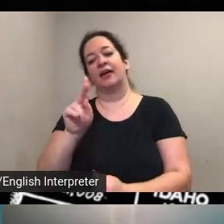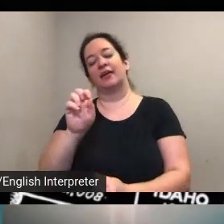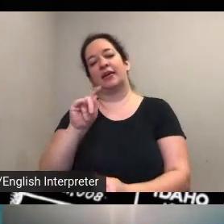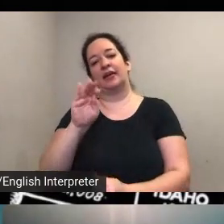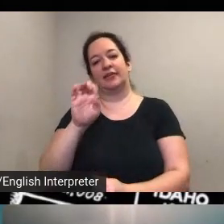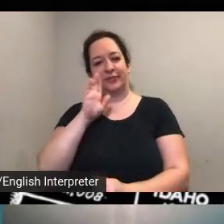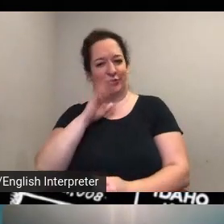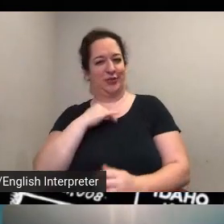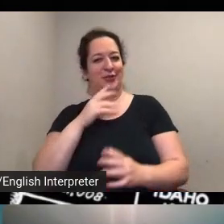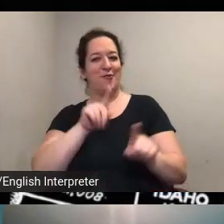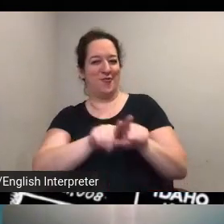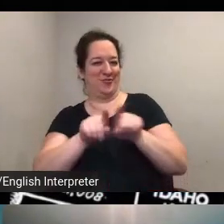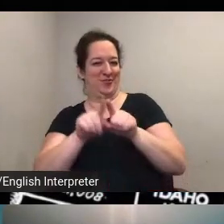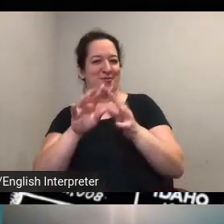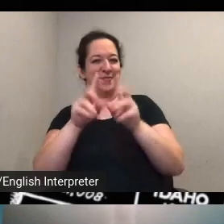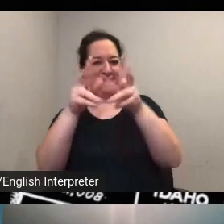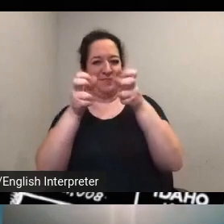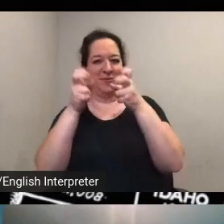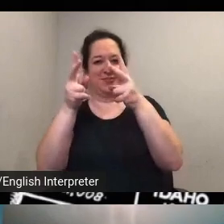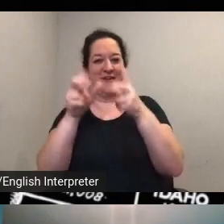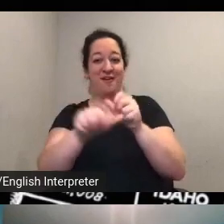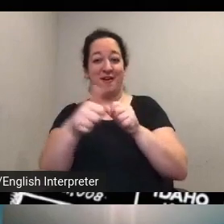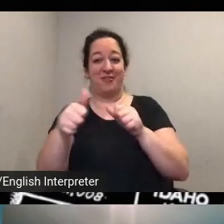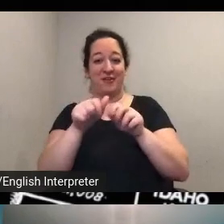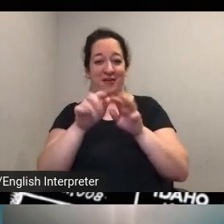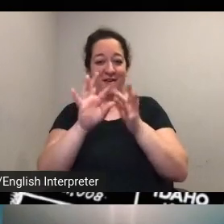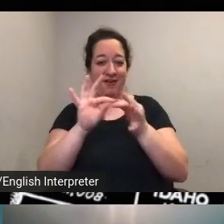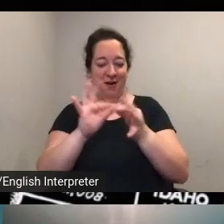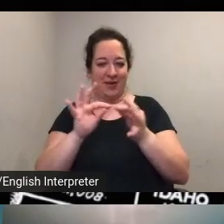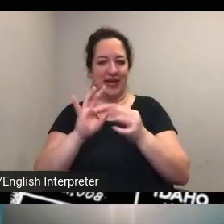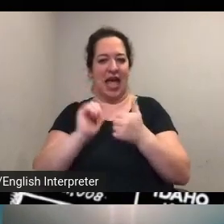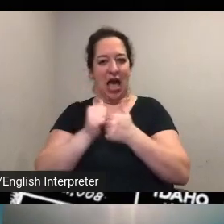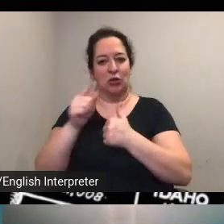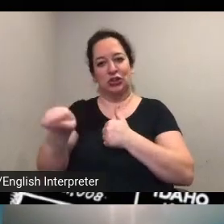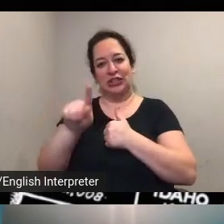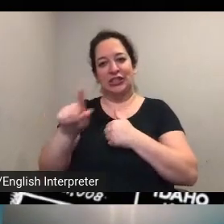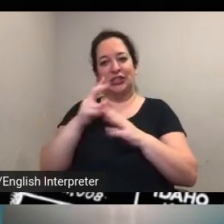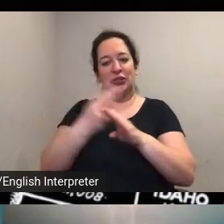on how she's using the map in her feminist theory class